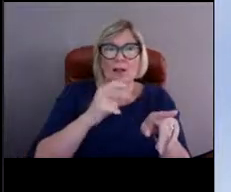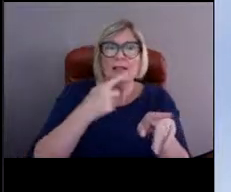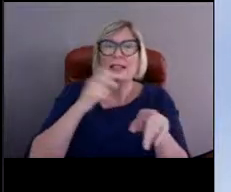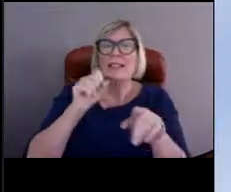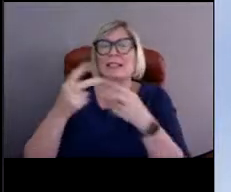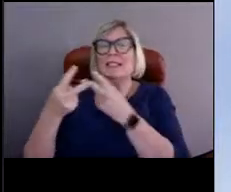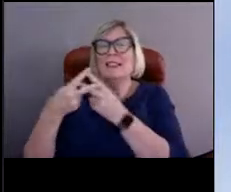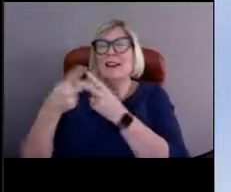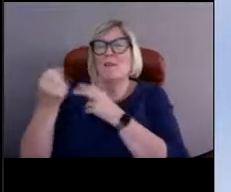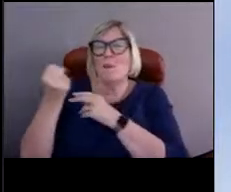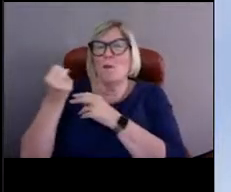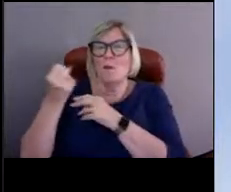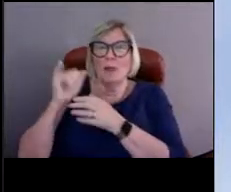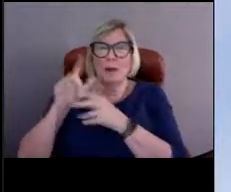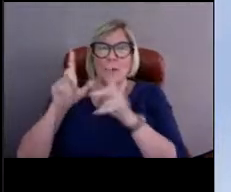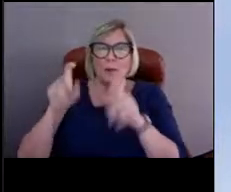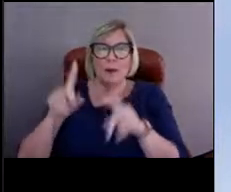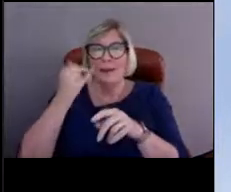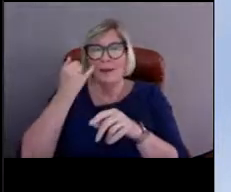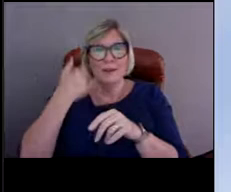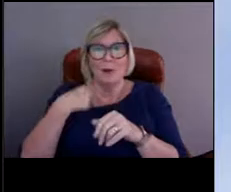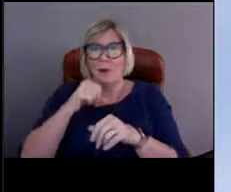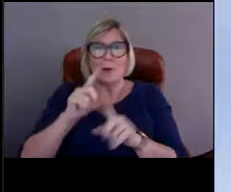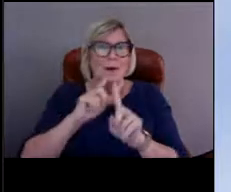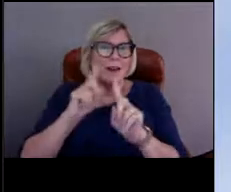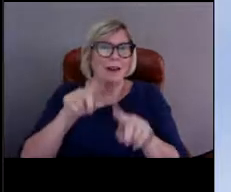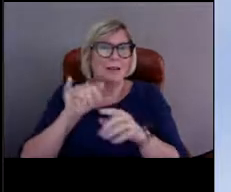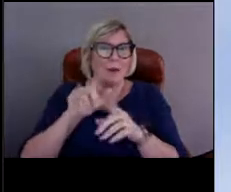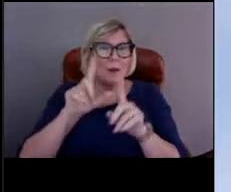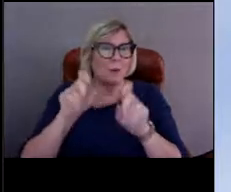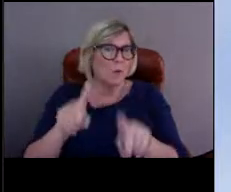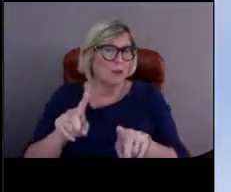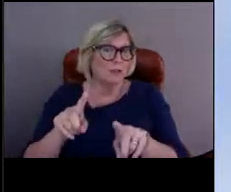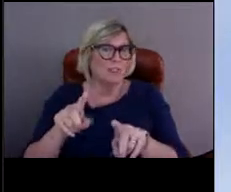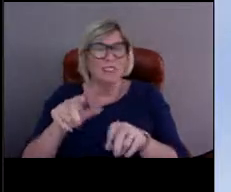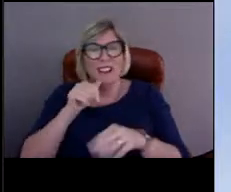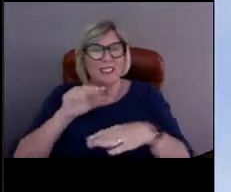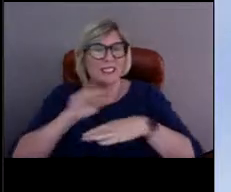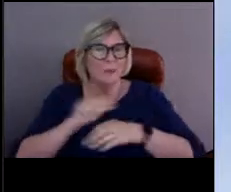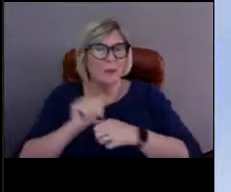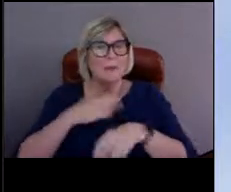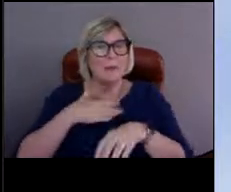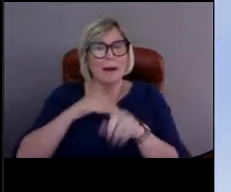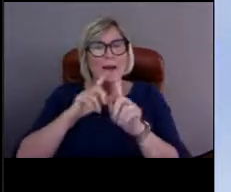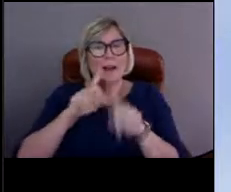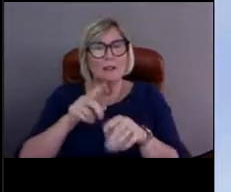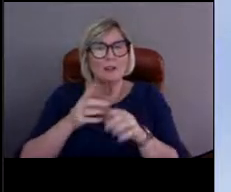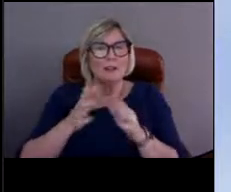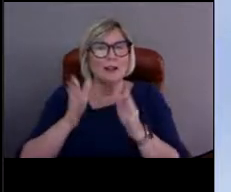And if I don't touch on it to your liking, bring it back up later, yep. [Nicole] Yes, yes.